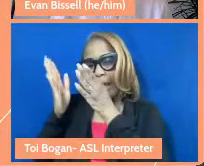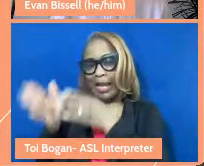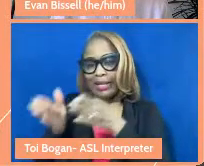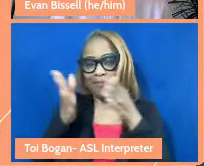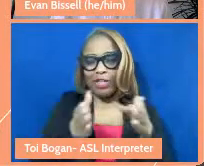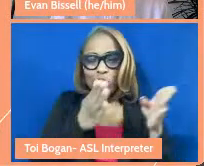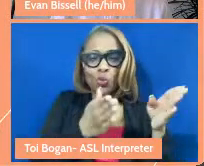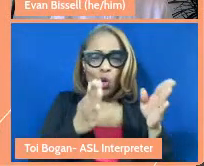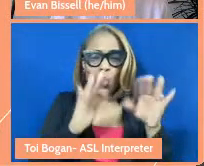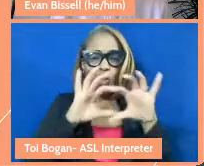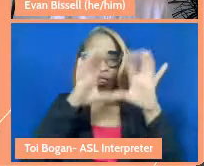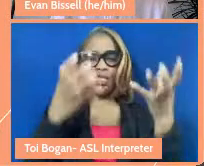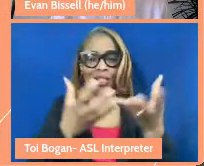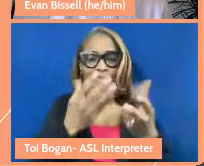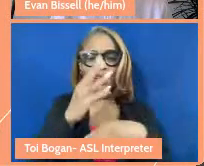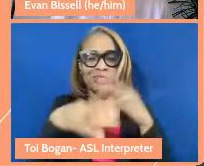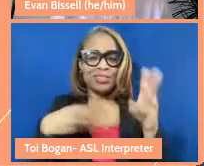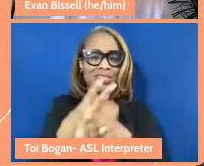so I'm glad you're doing this and that we're having this conversation.